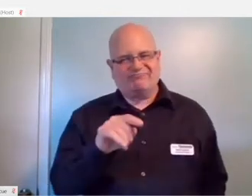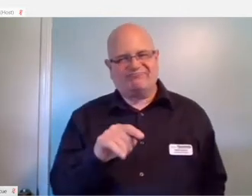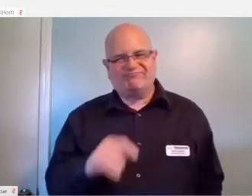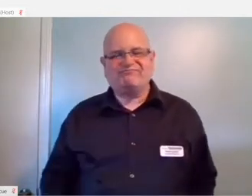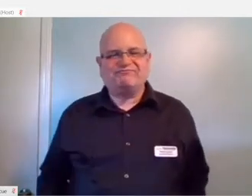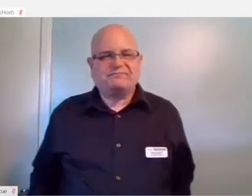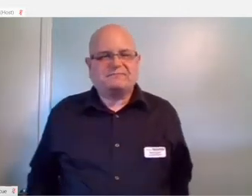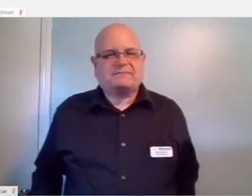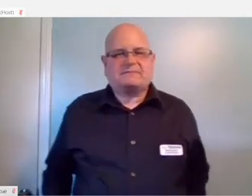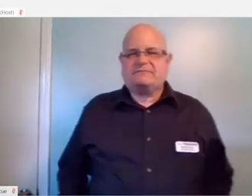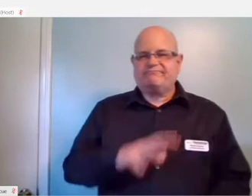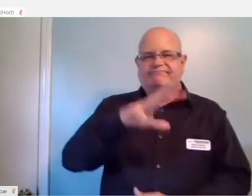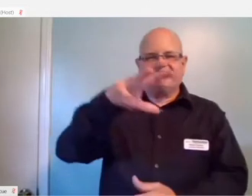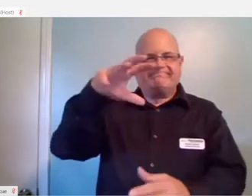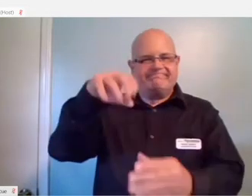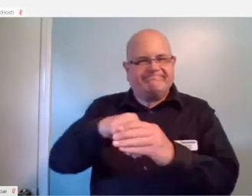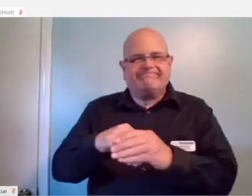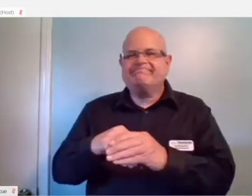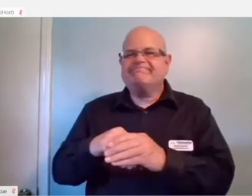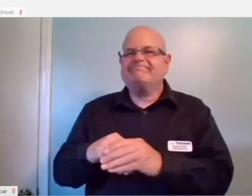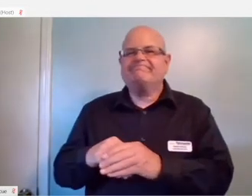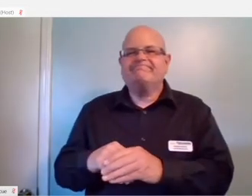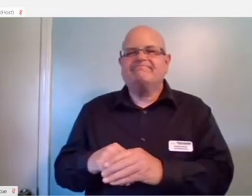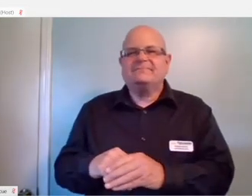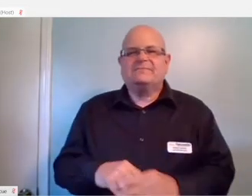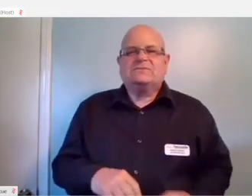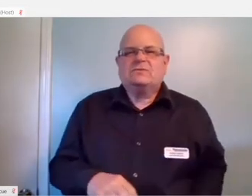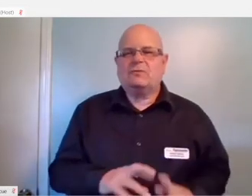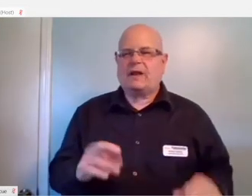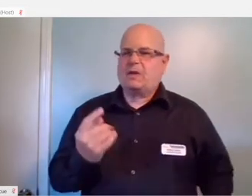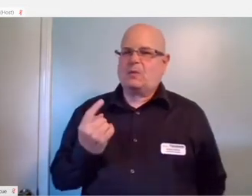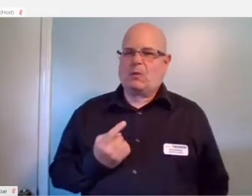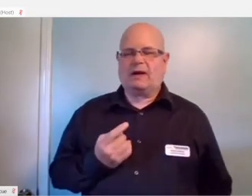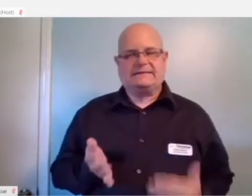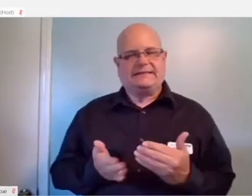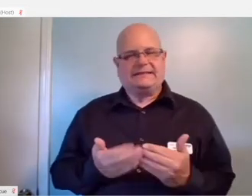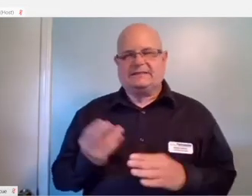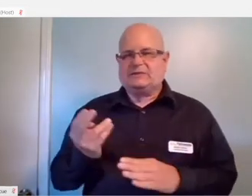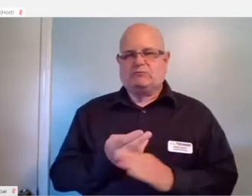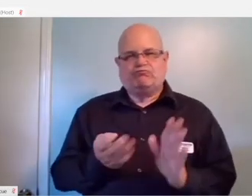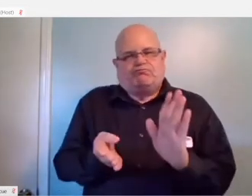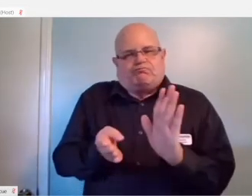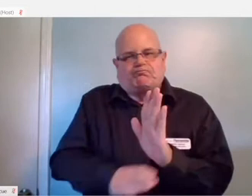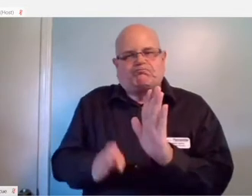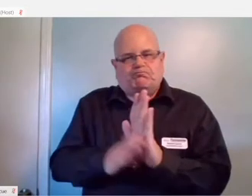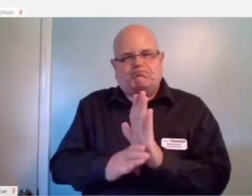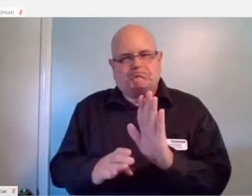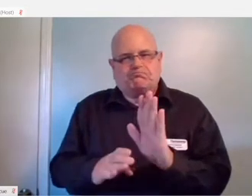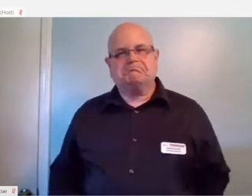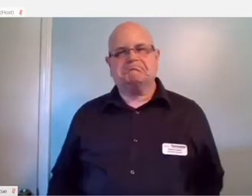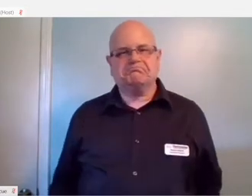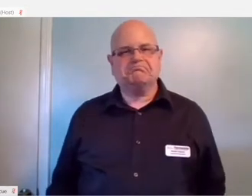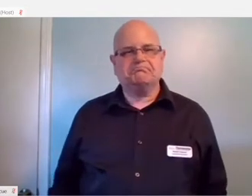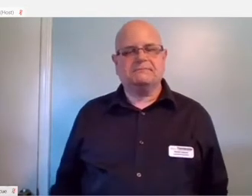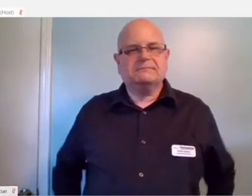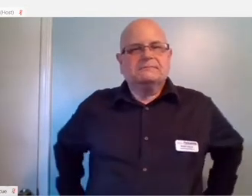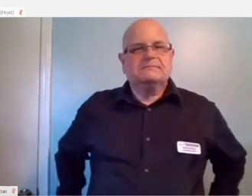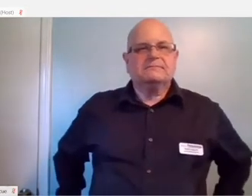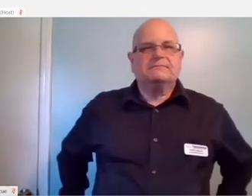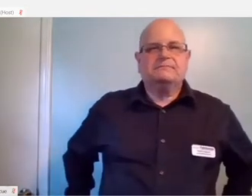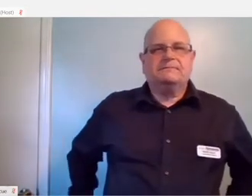It puts all of those other devices together in one easy to use affordable package.